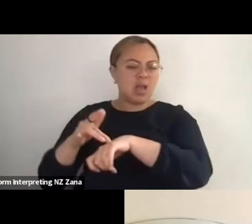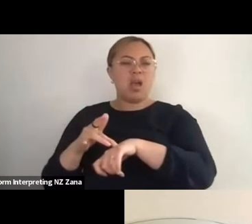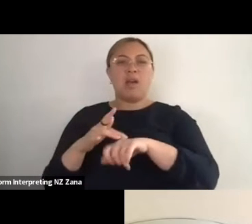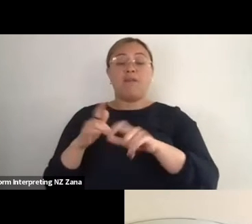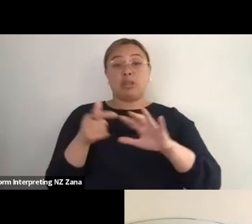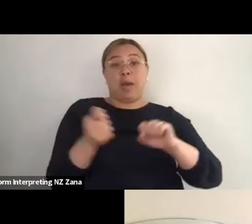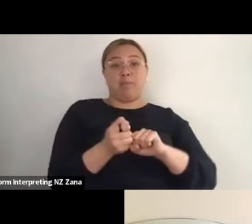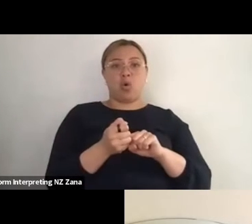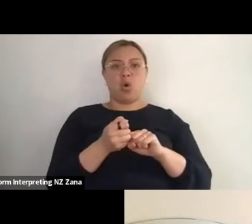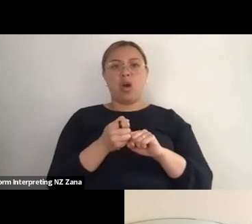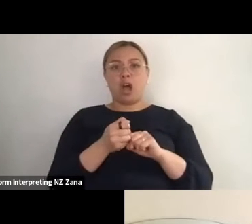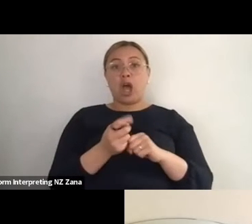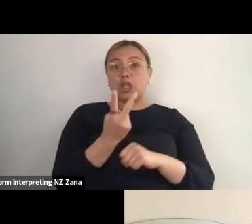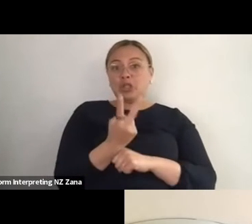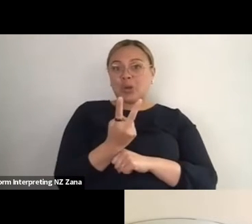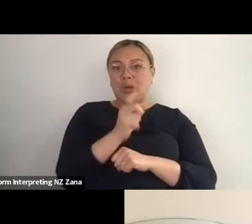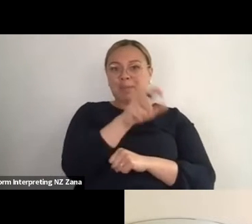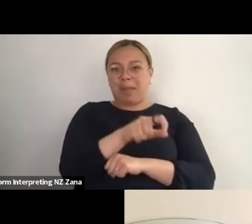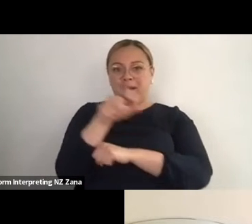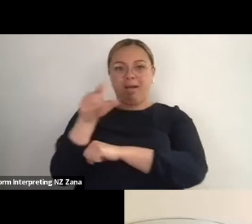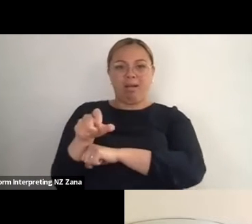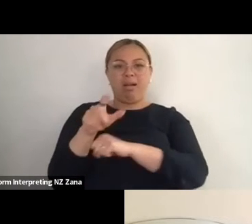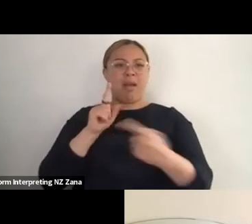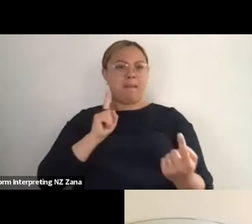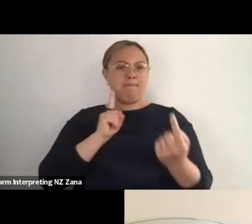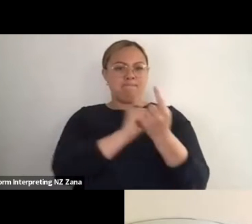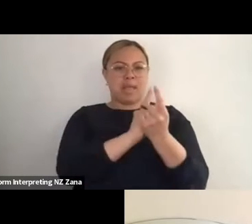and it's very different with each tribute artist and each performer.